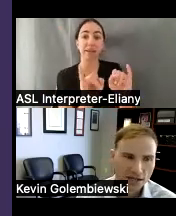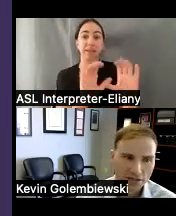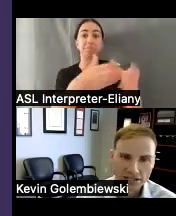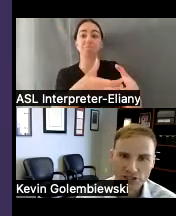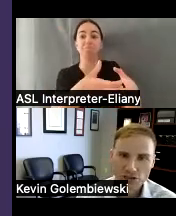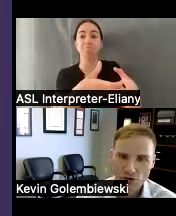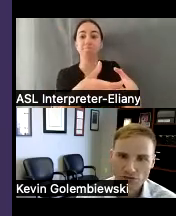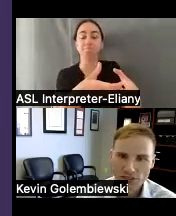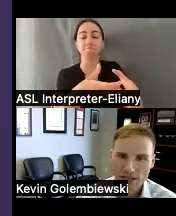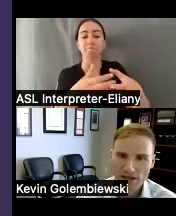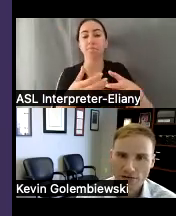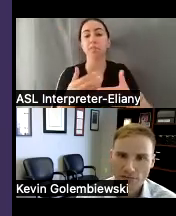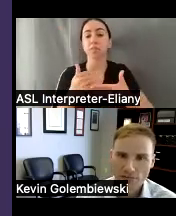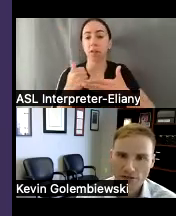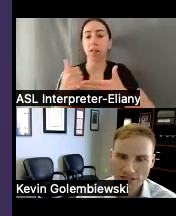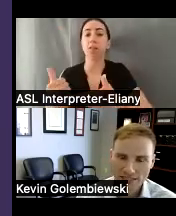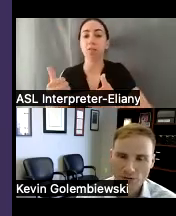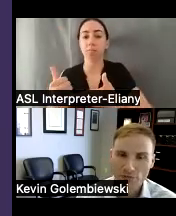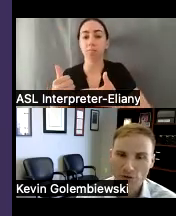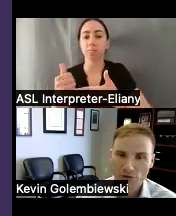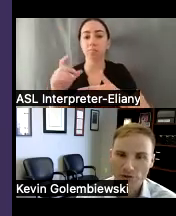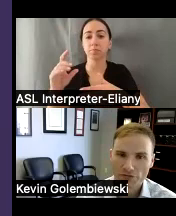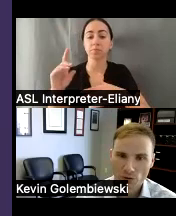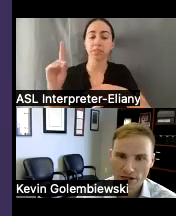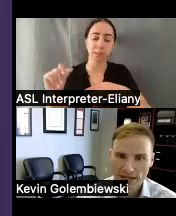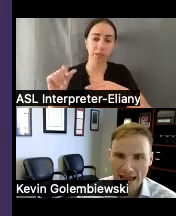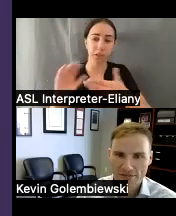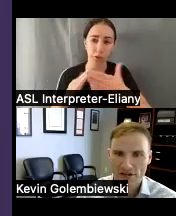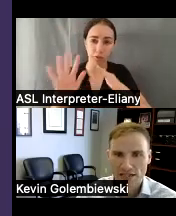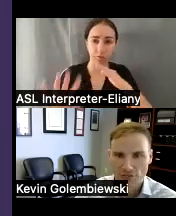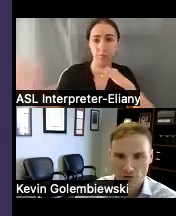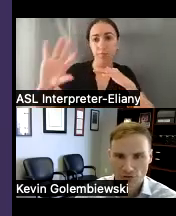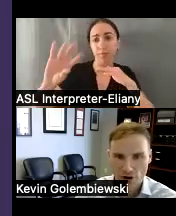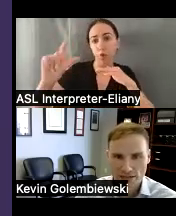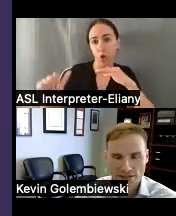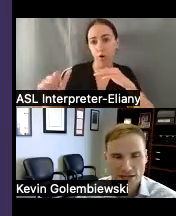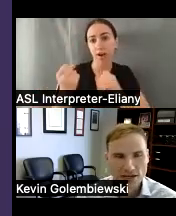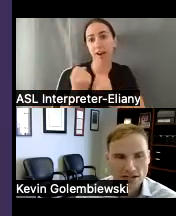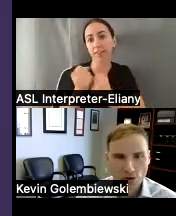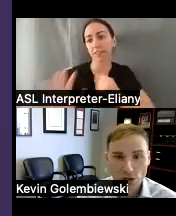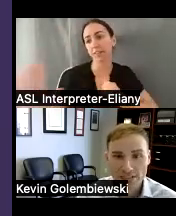that serves in the disabled Community within Florida and advocates for their rights so we